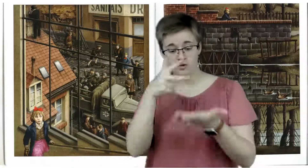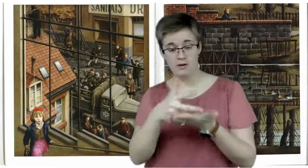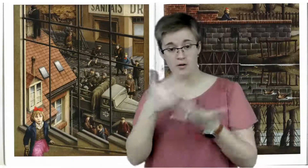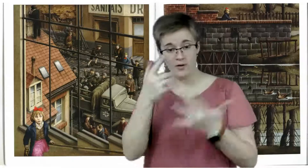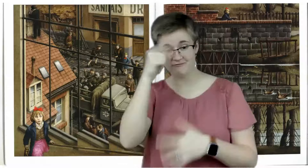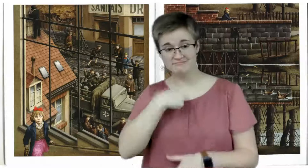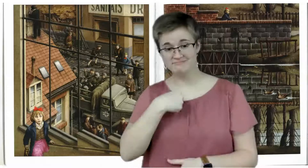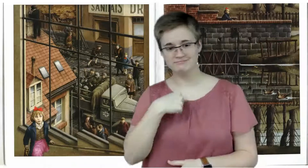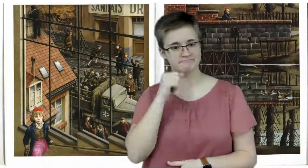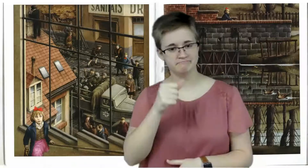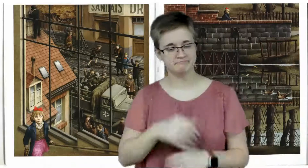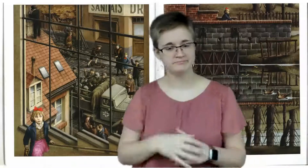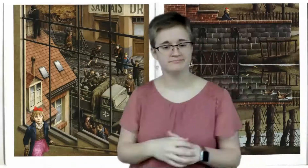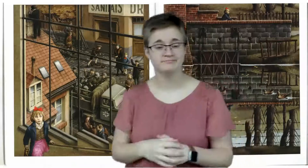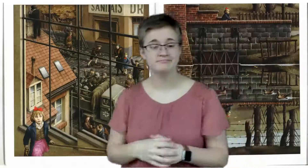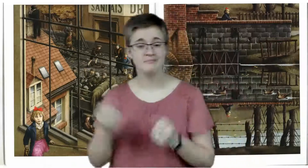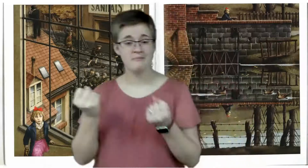Lots of times I walk by the river, just looking at it.